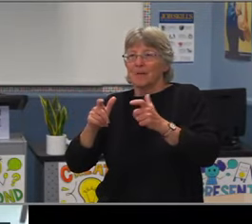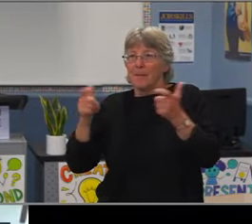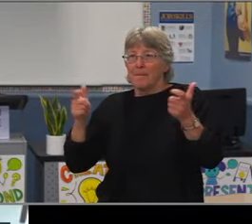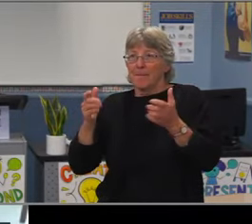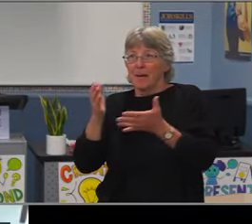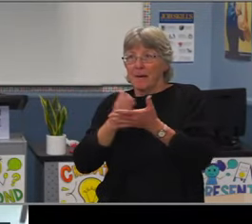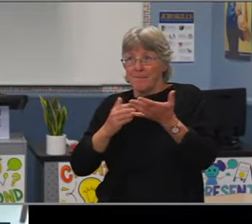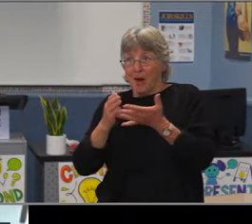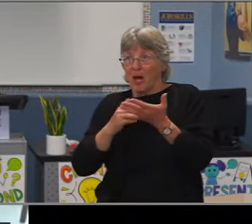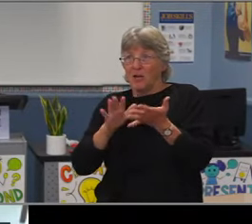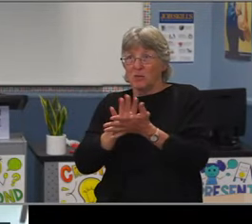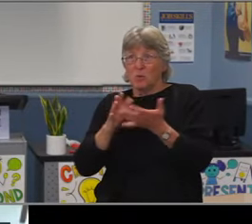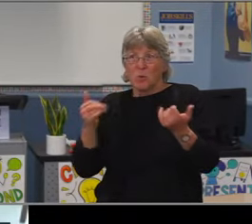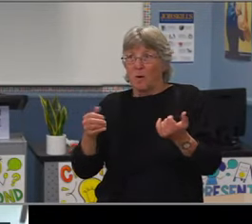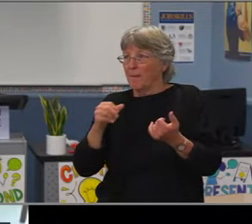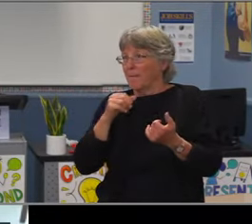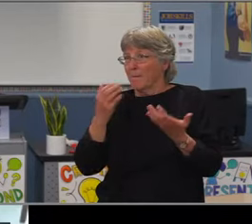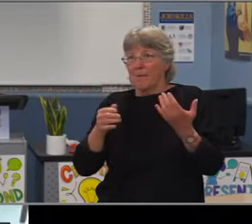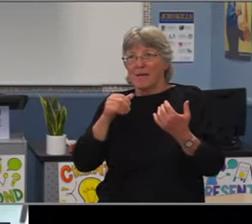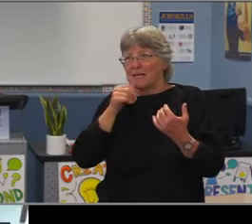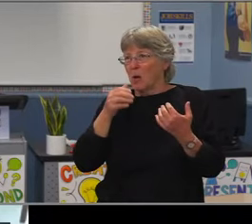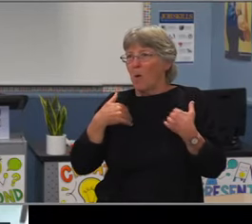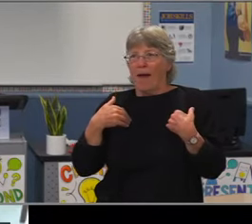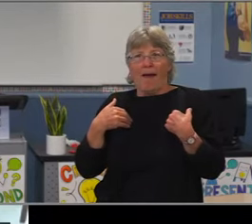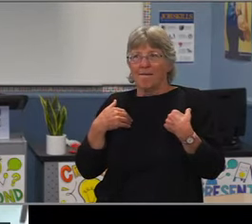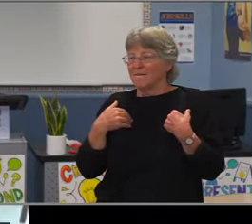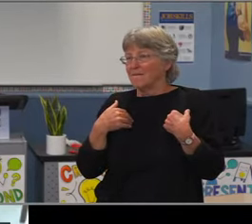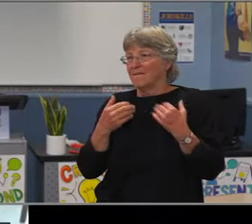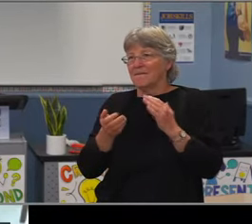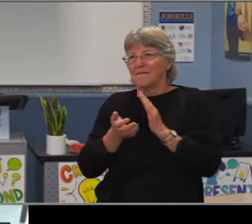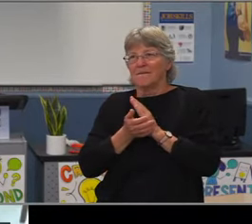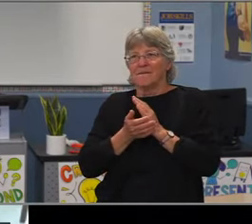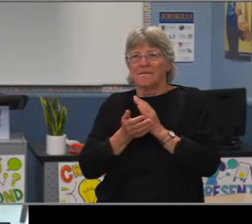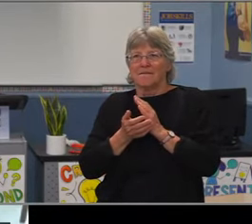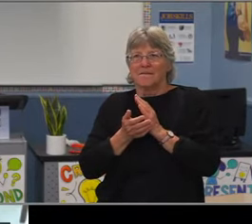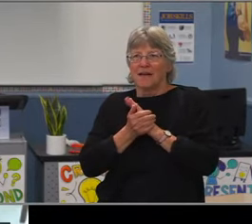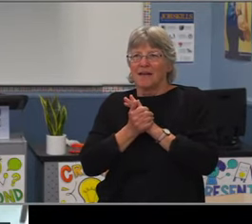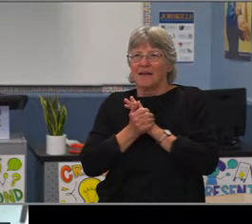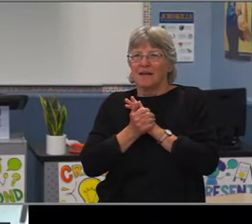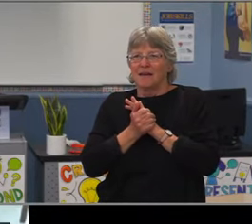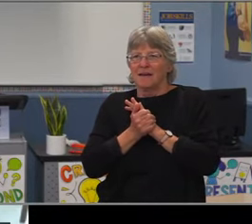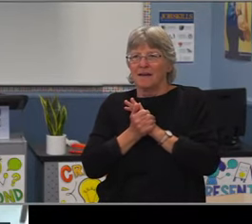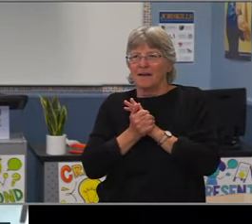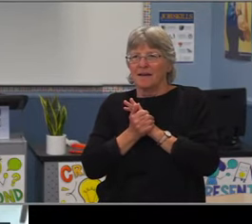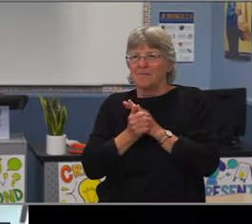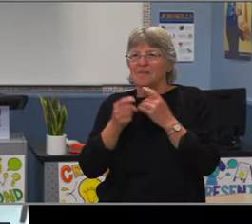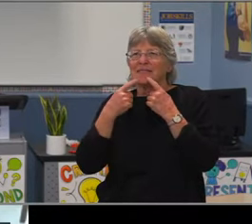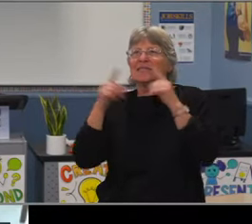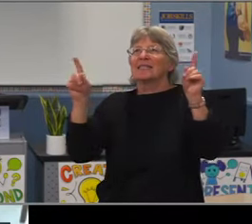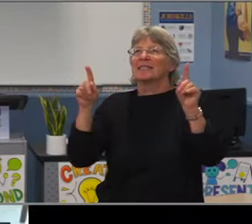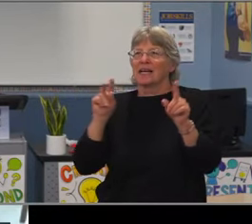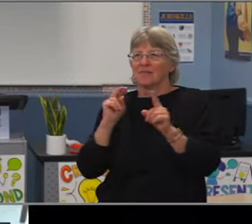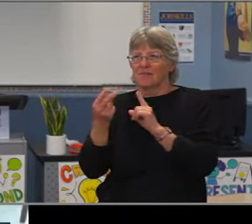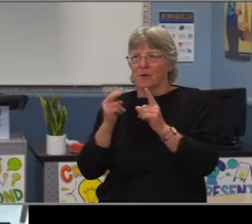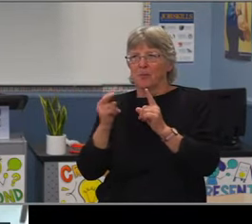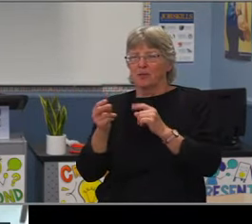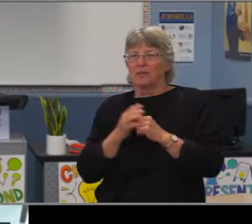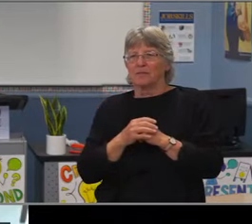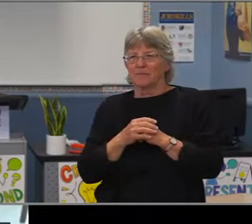Sutter, which was at the Dooley site essentially when Dooley and Lindsay opened